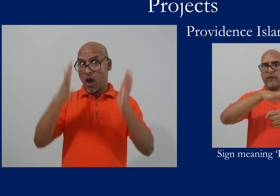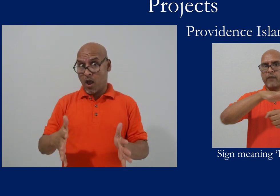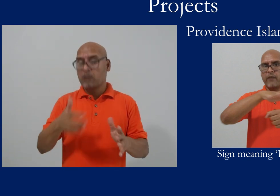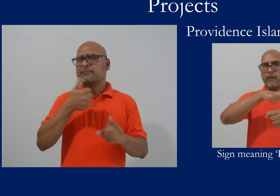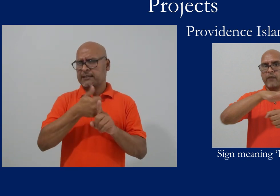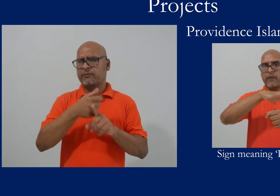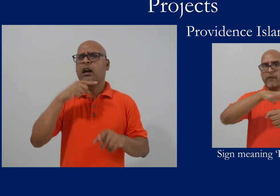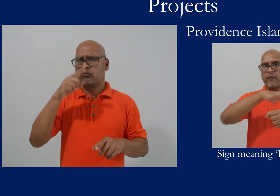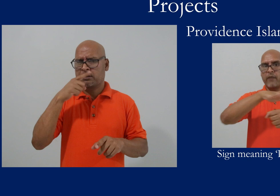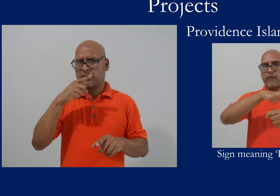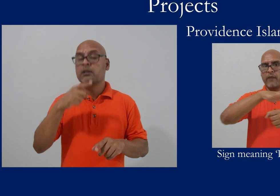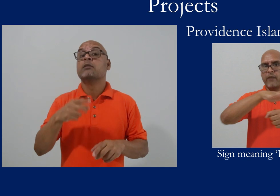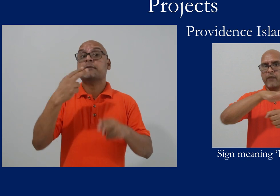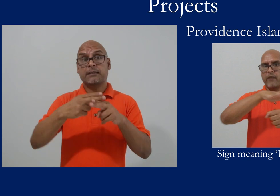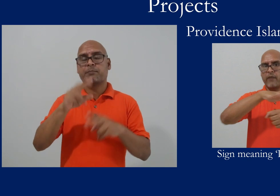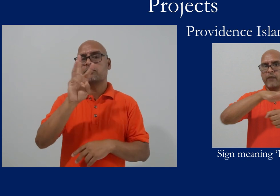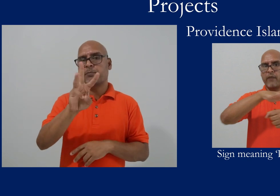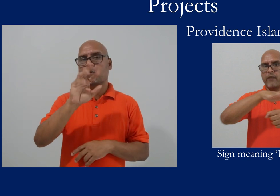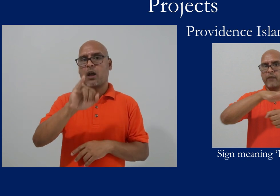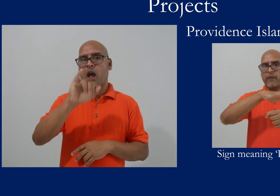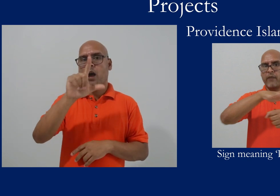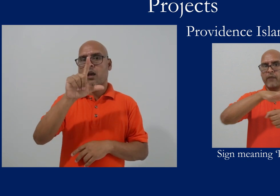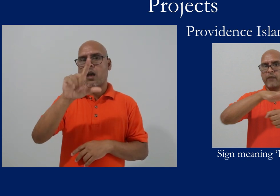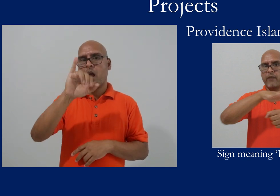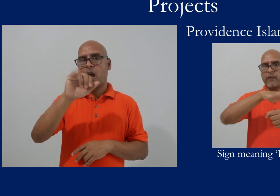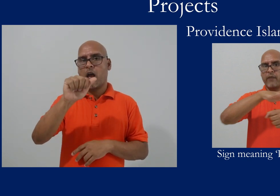There was previous research by an American hearing man called William Washabaugh.